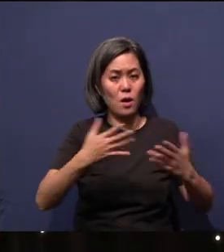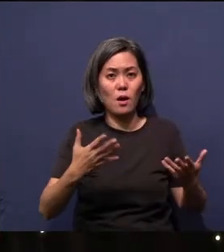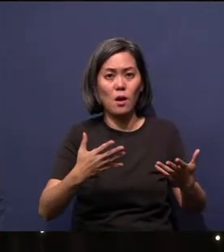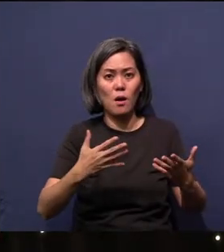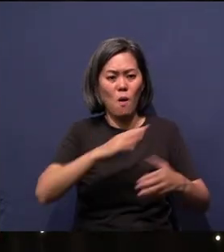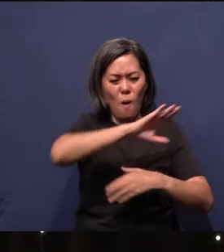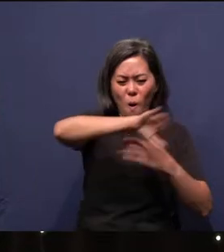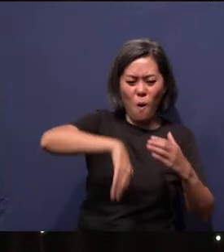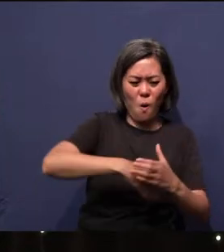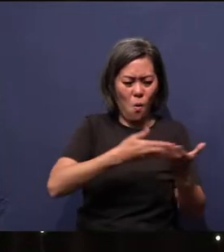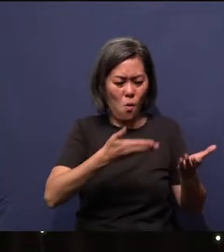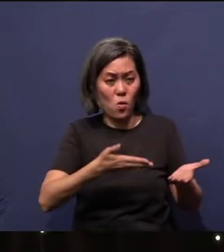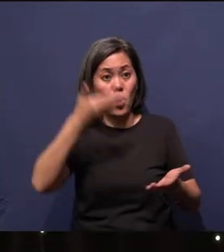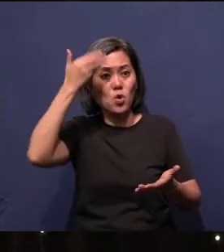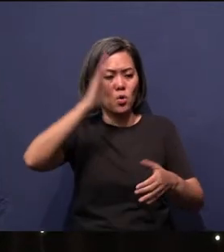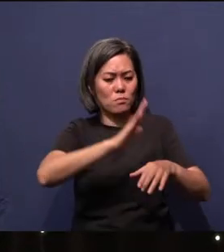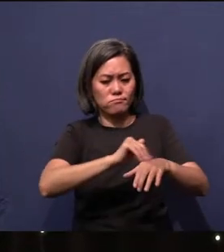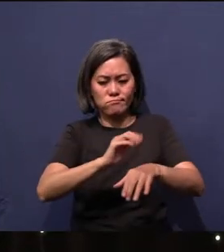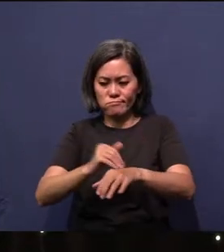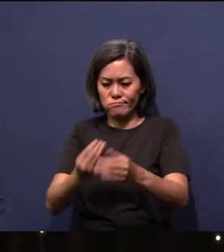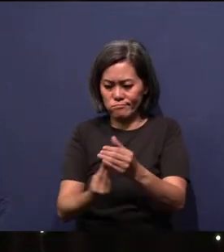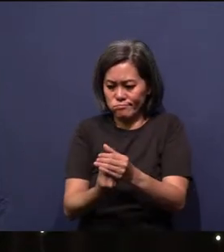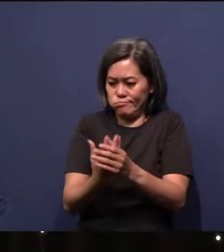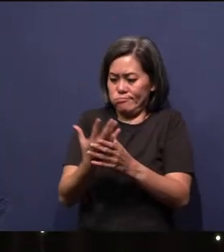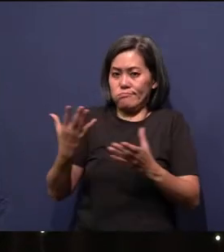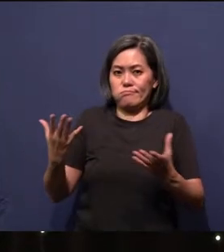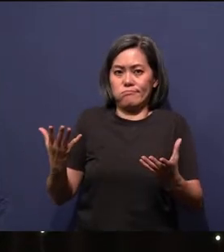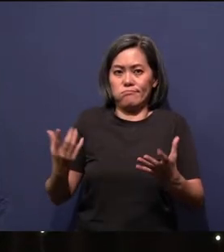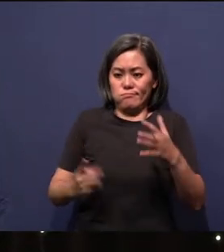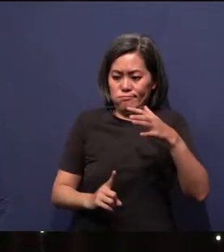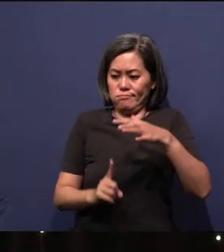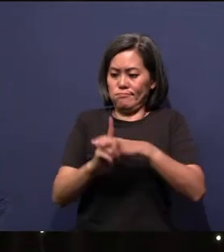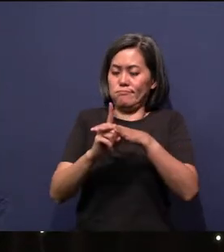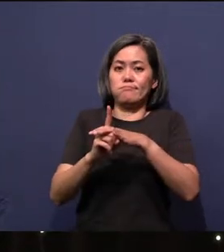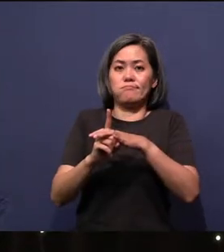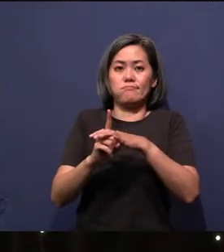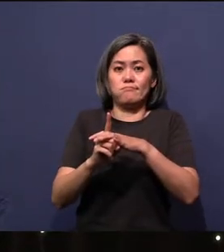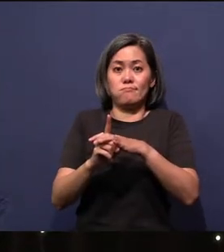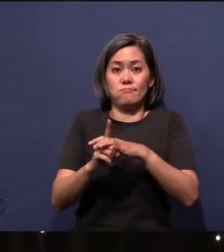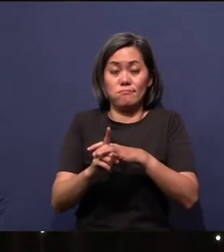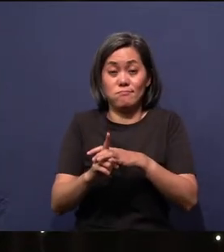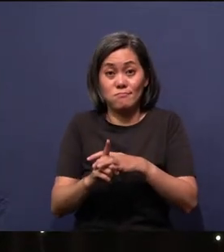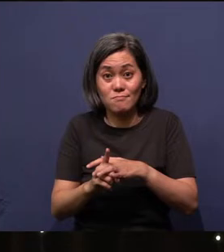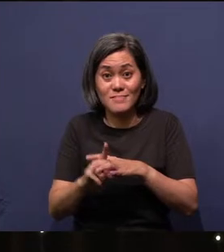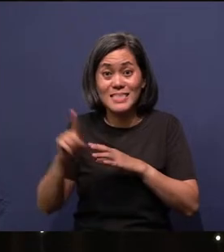to being, suddenly called us, precious in His eyes.